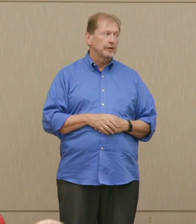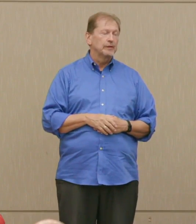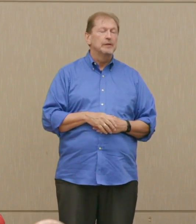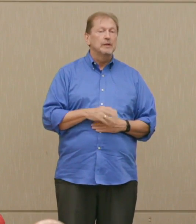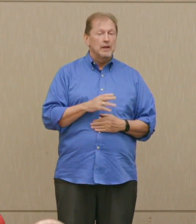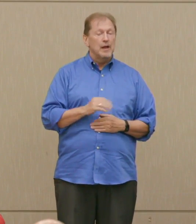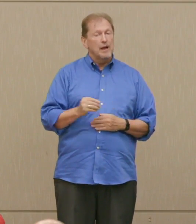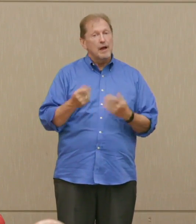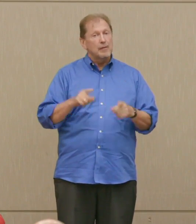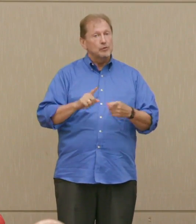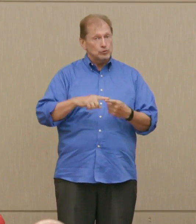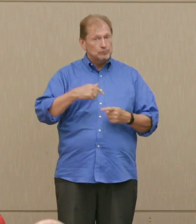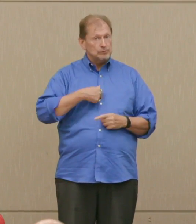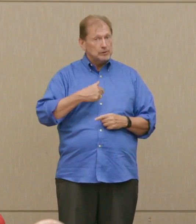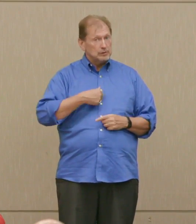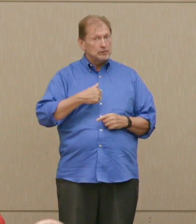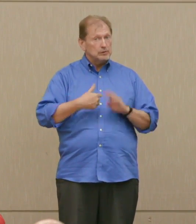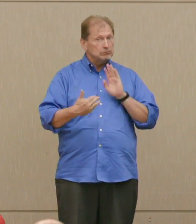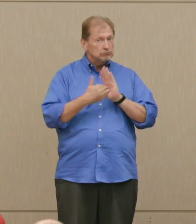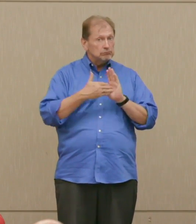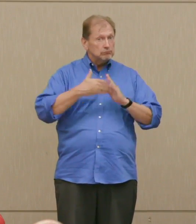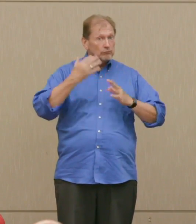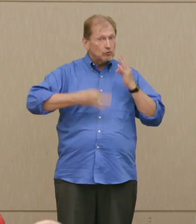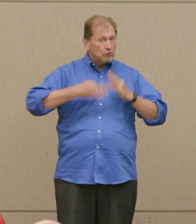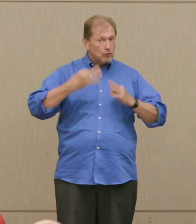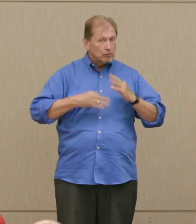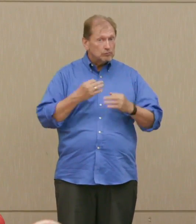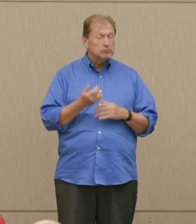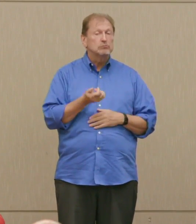to an attempt in 1972.